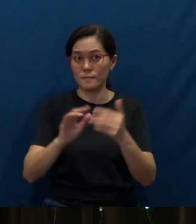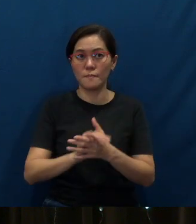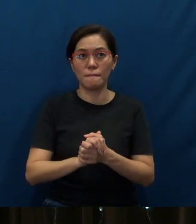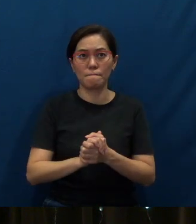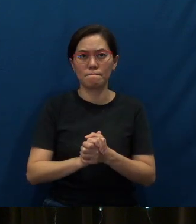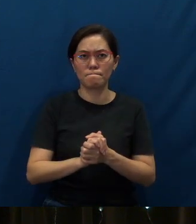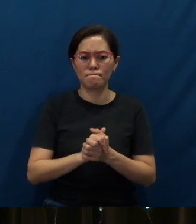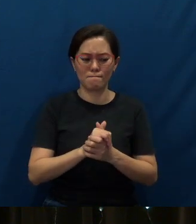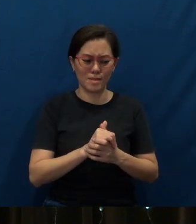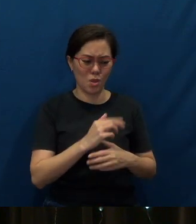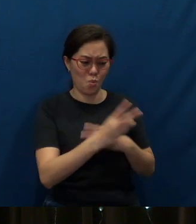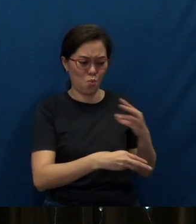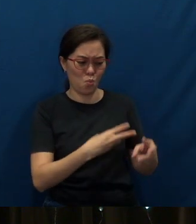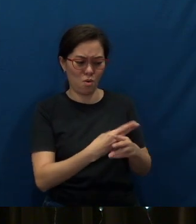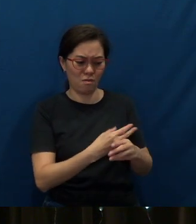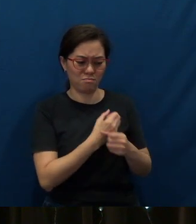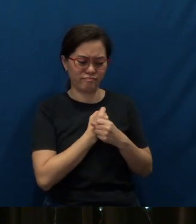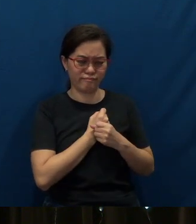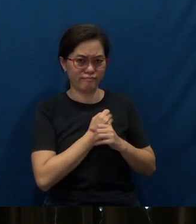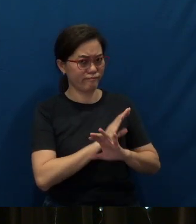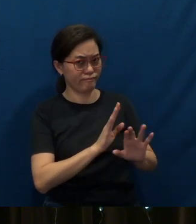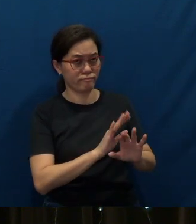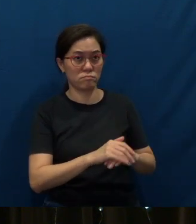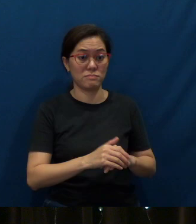Do not love the world or anything in the world.